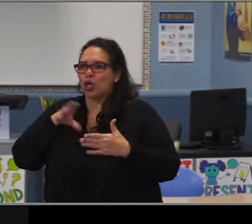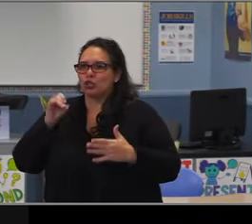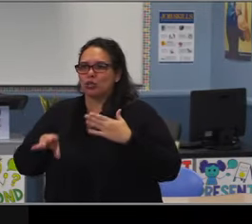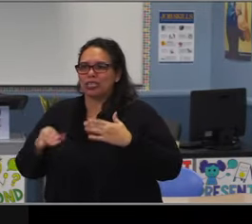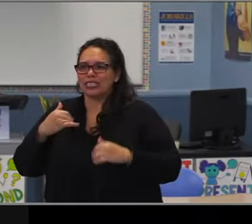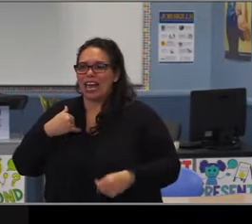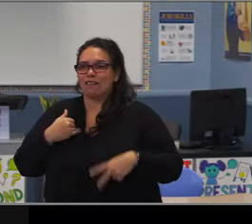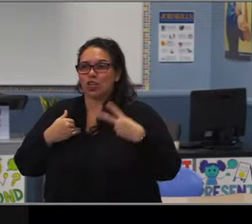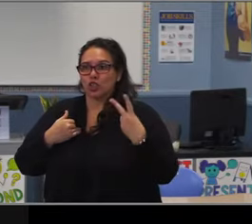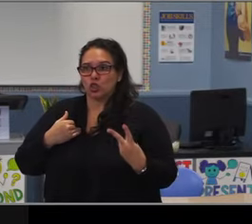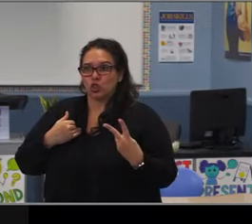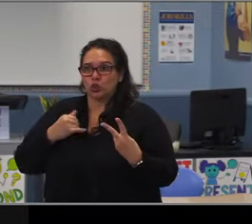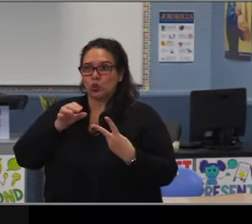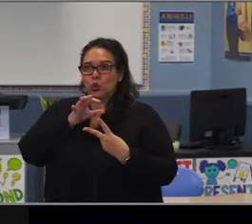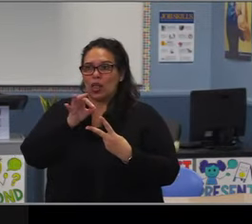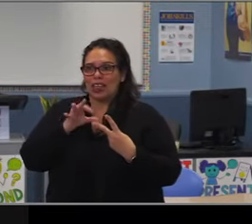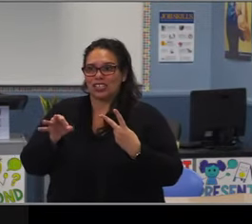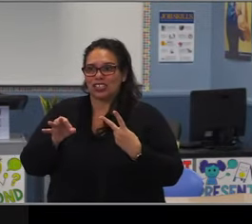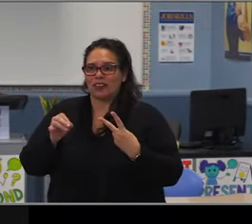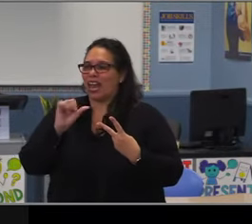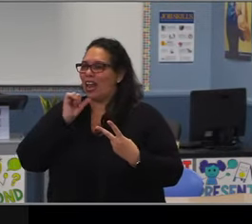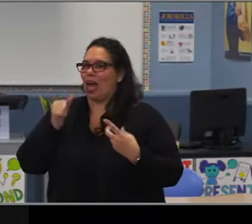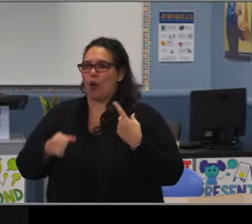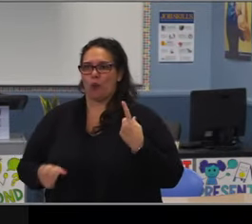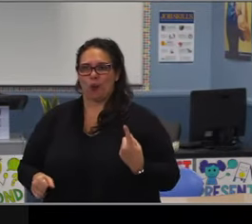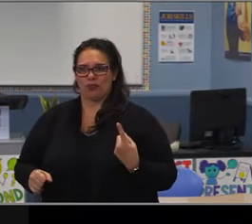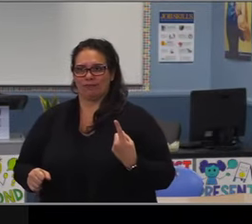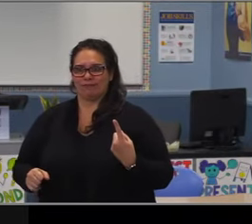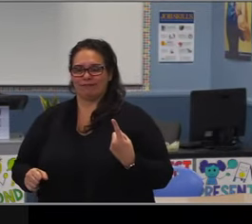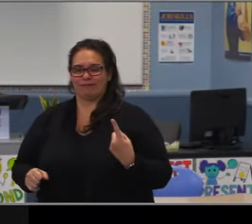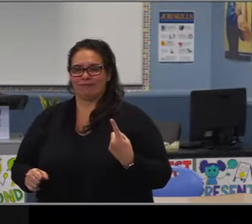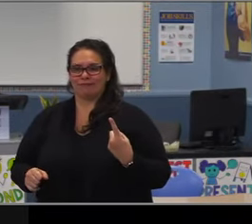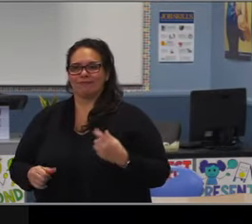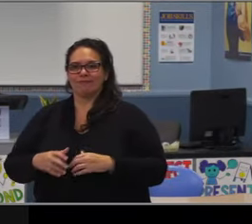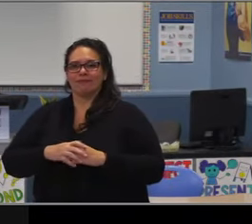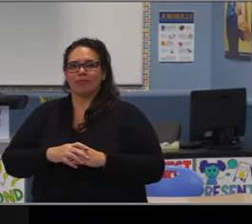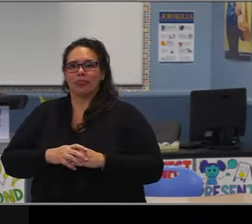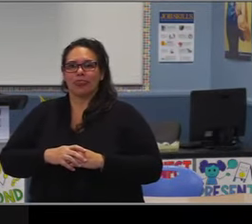on modification of programs prior to our school of choice process